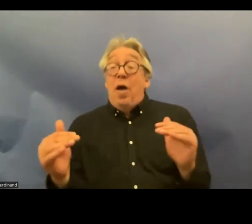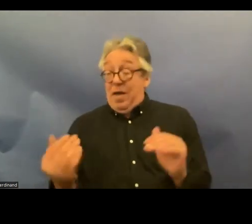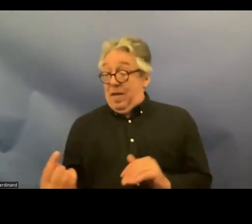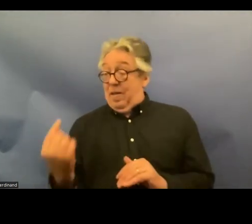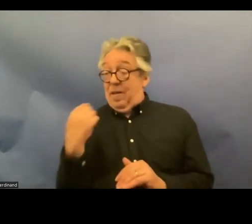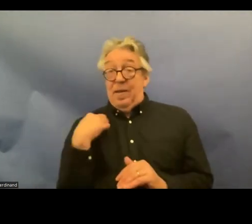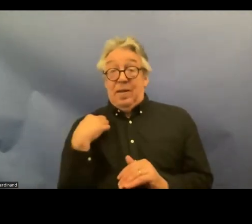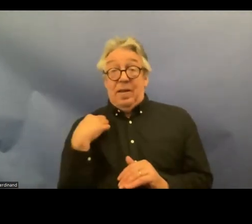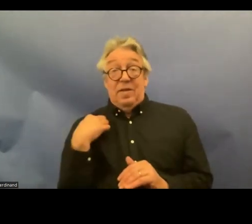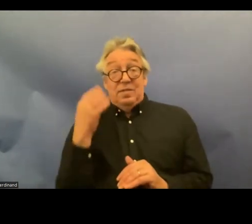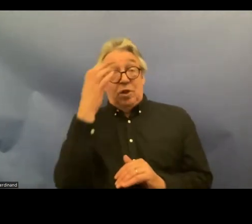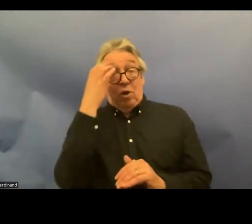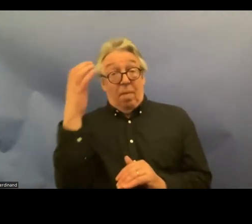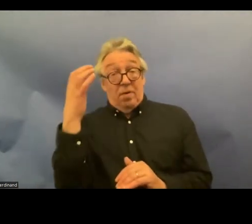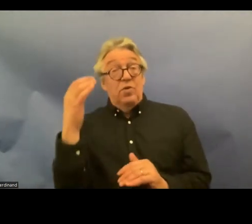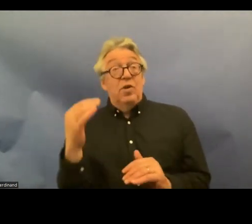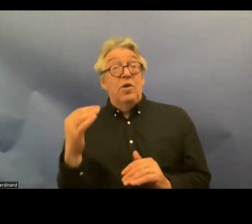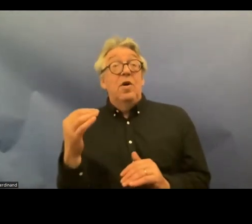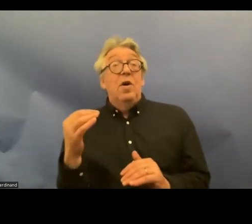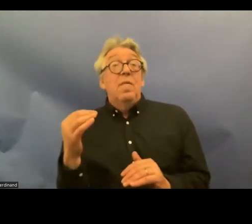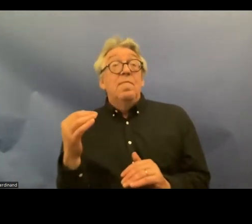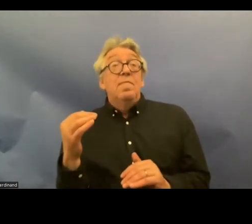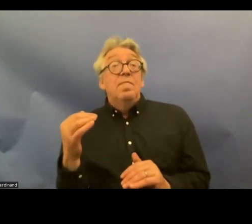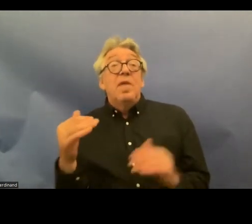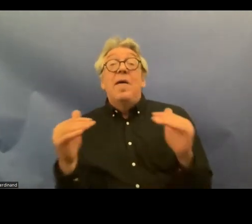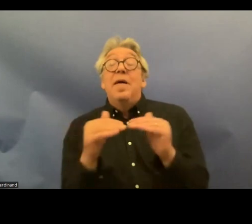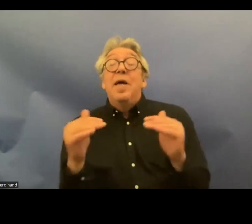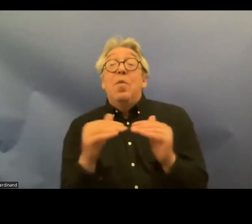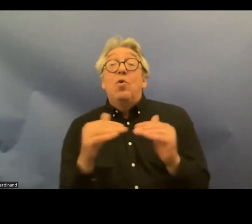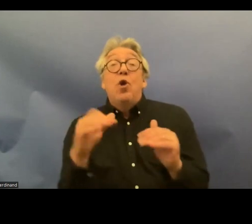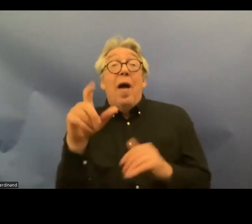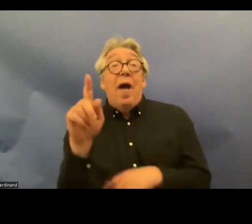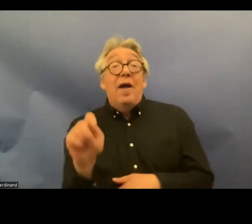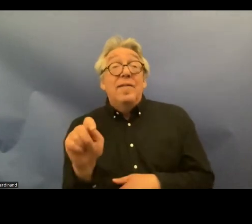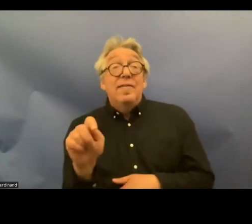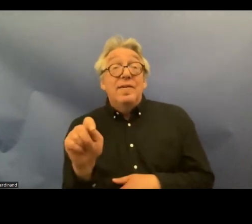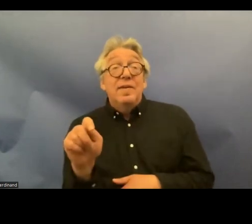government even refers to add the violation of acessibility obligations as